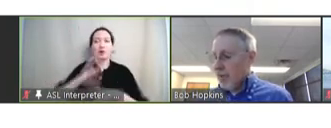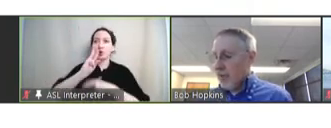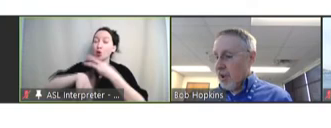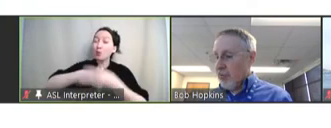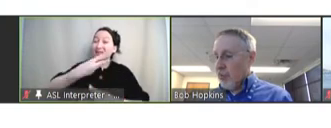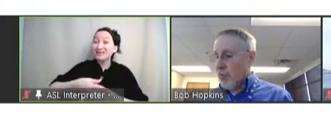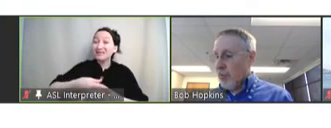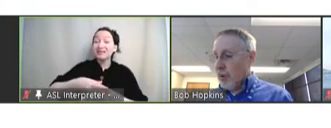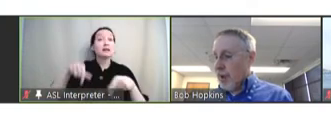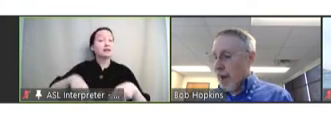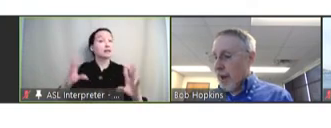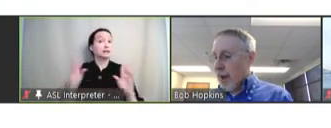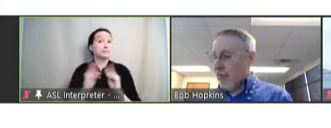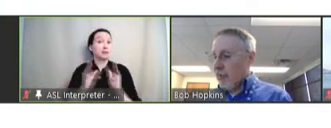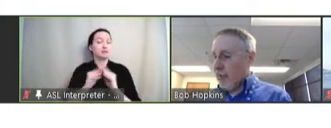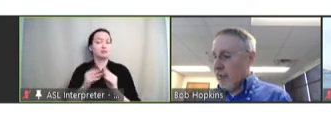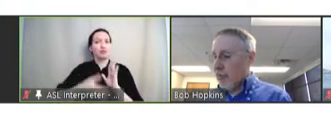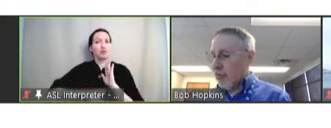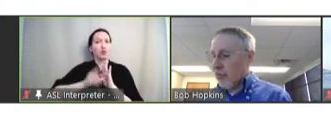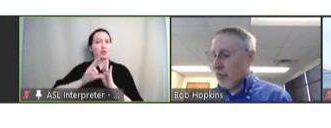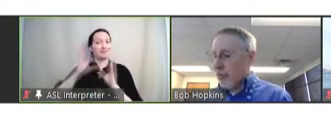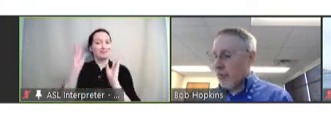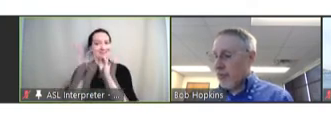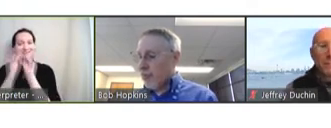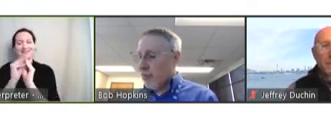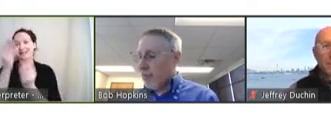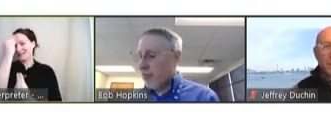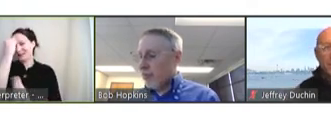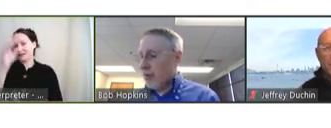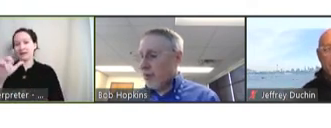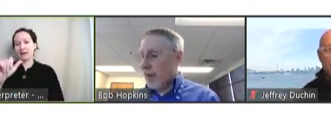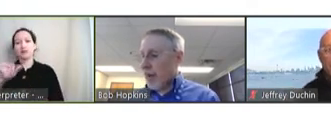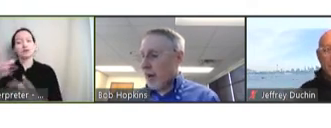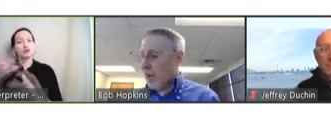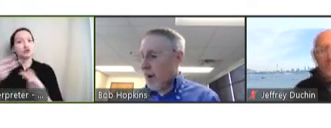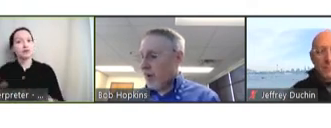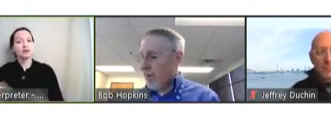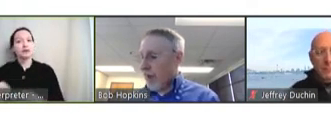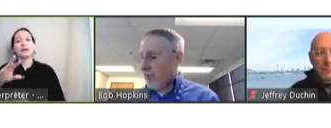session we'll review data and solutions to address disruptions including anti-poverty vaccines for